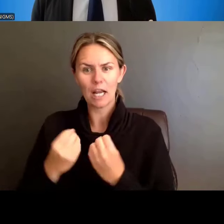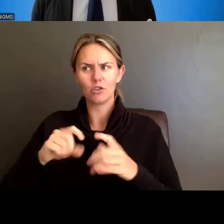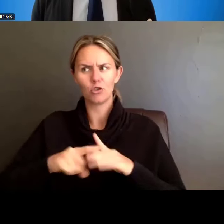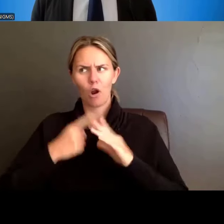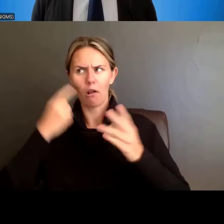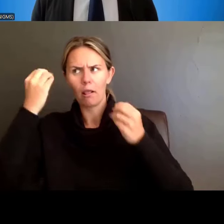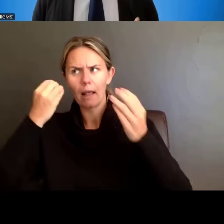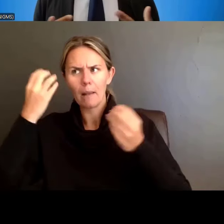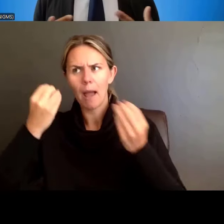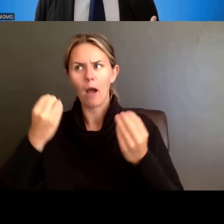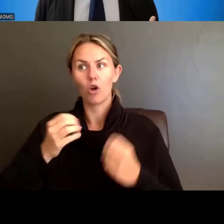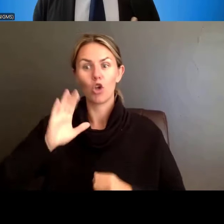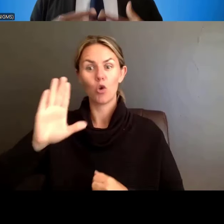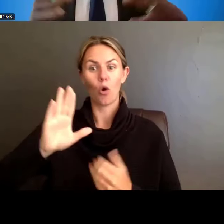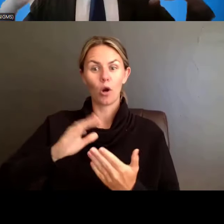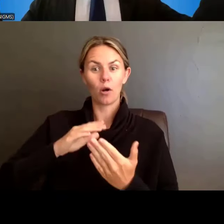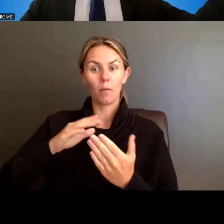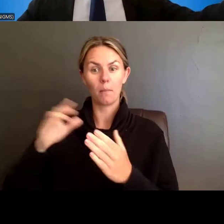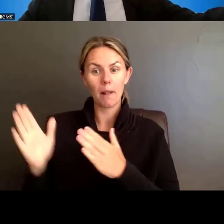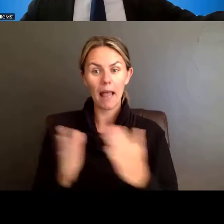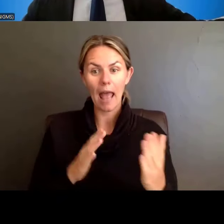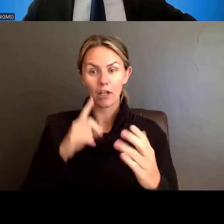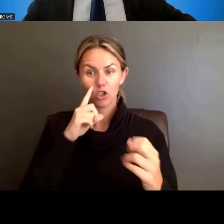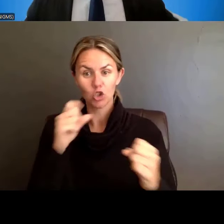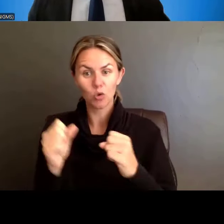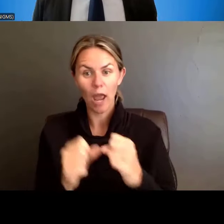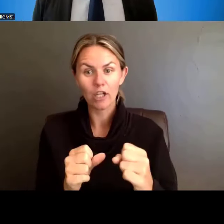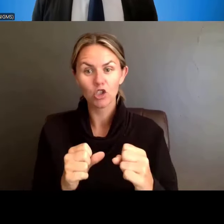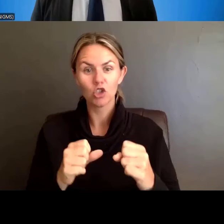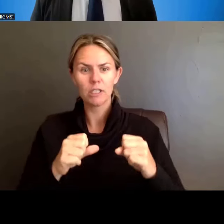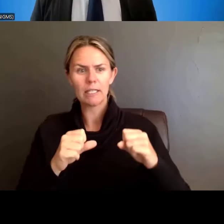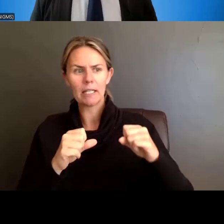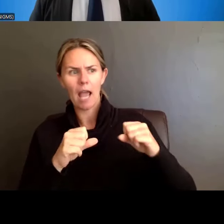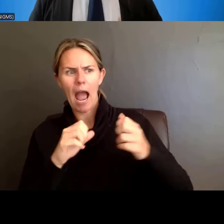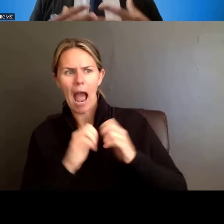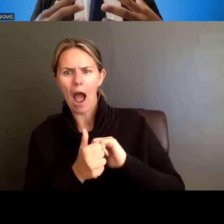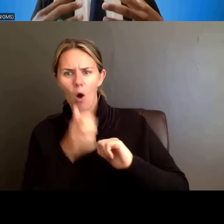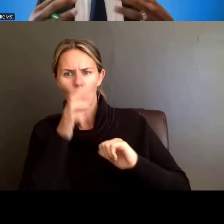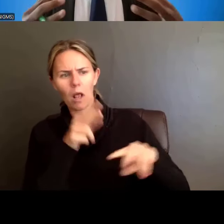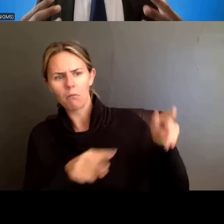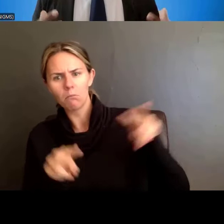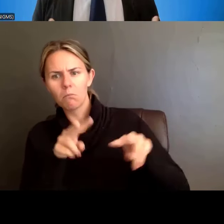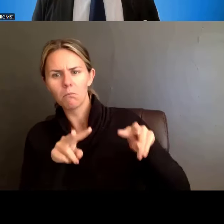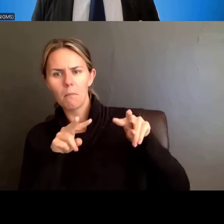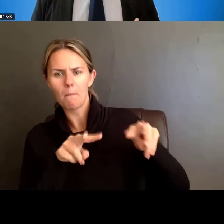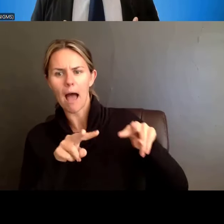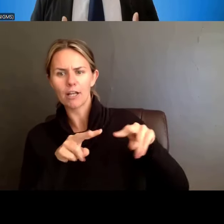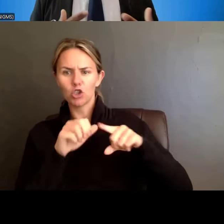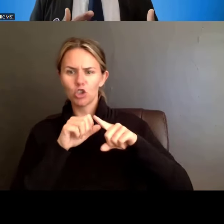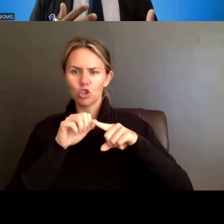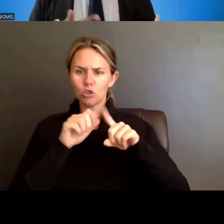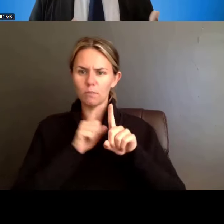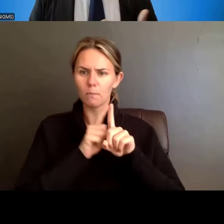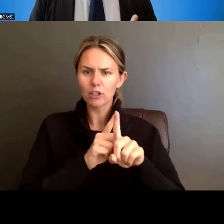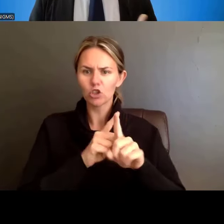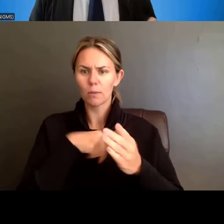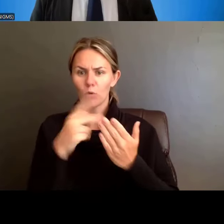and administrative structure to oversee and monitor the program mentoring, to make sure there is an appropriate match